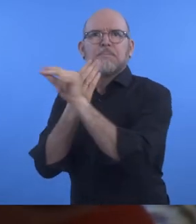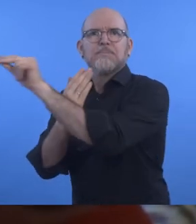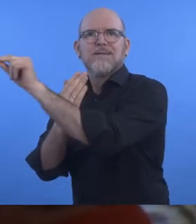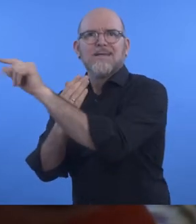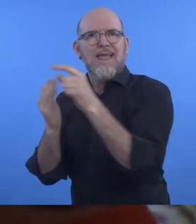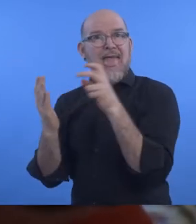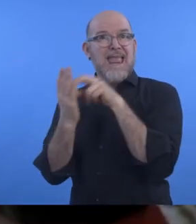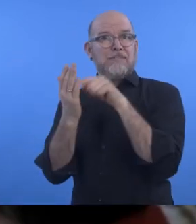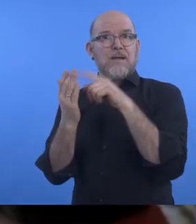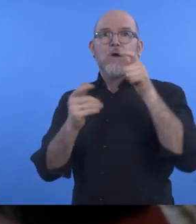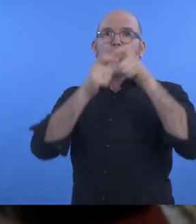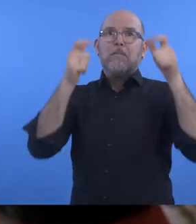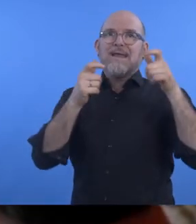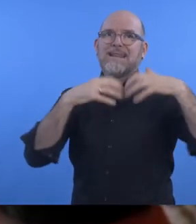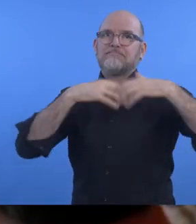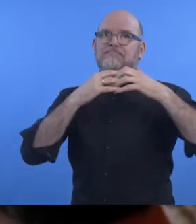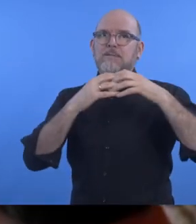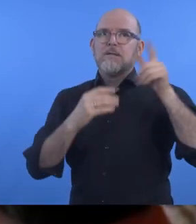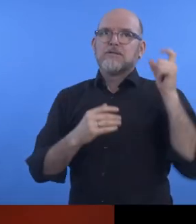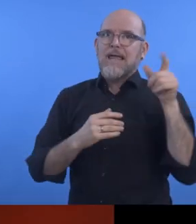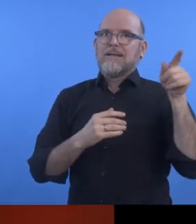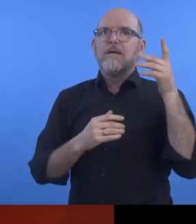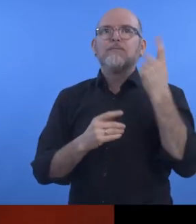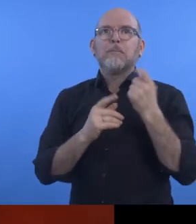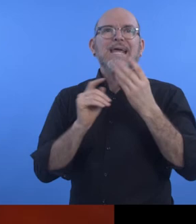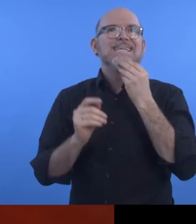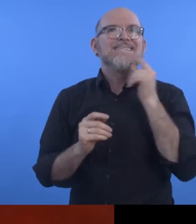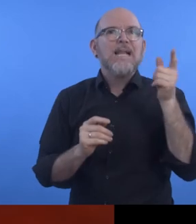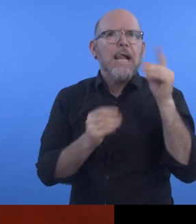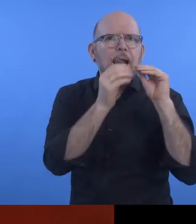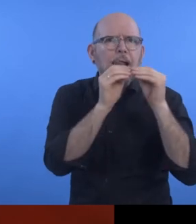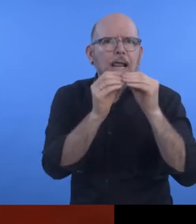company from Israel, uses Artificial Intelligence components to